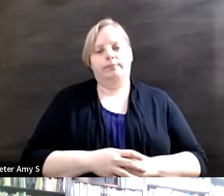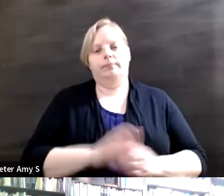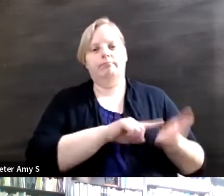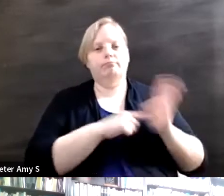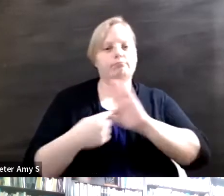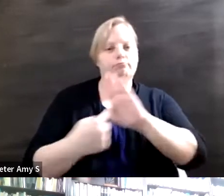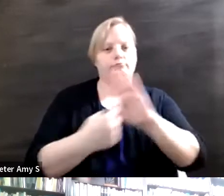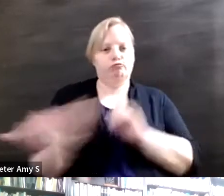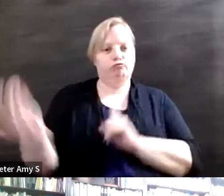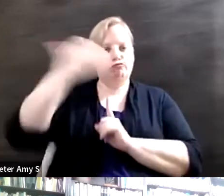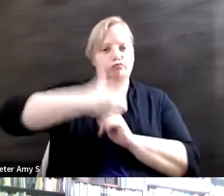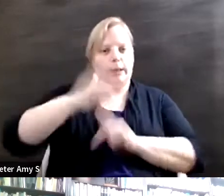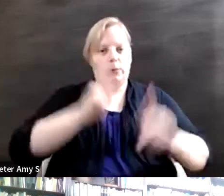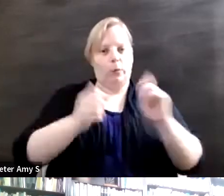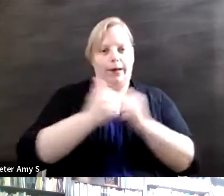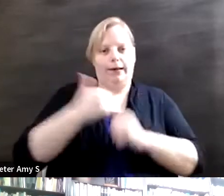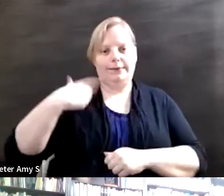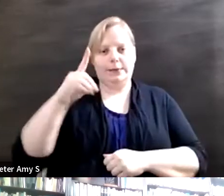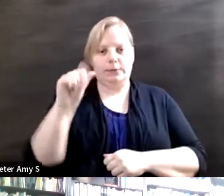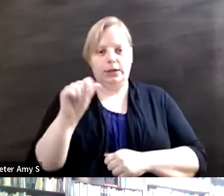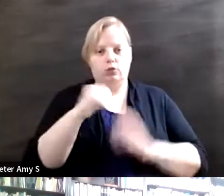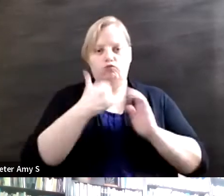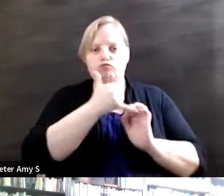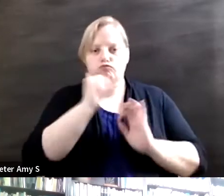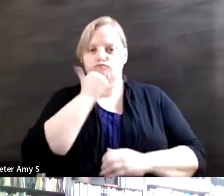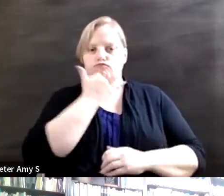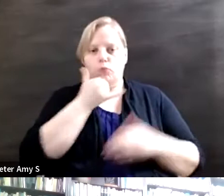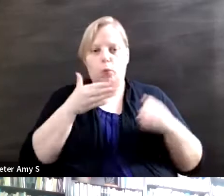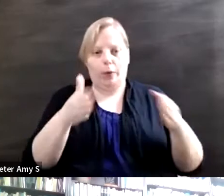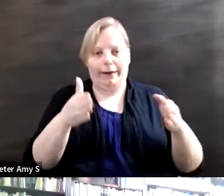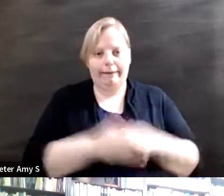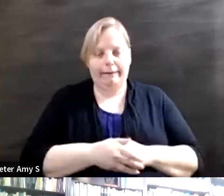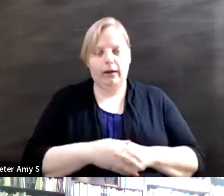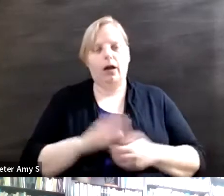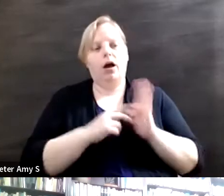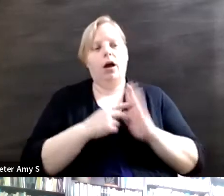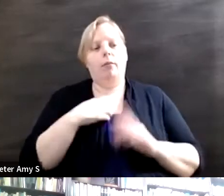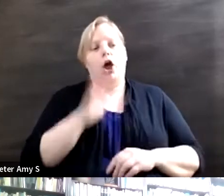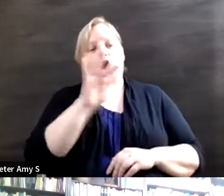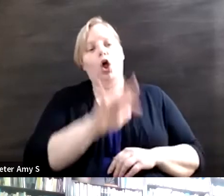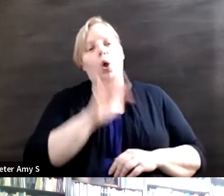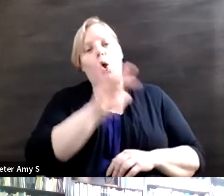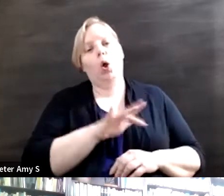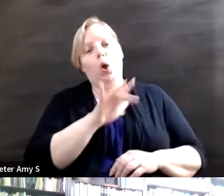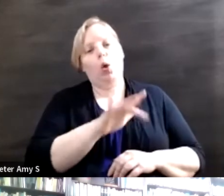people with disabilities in a wrong way, you know, in a pitiful way, which is I think negative. And